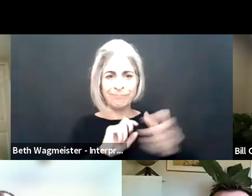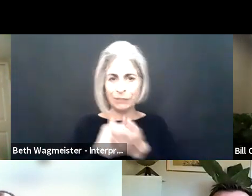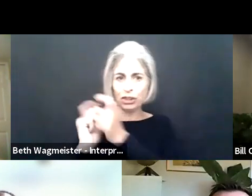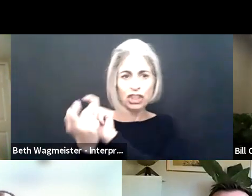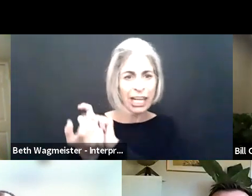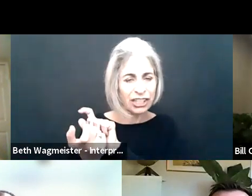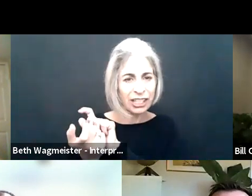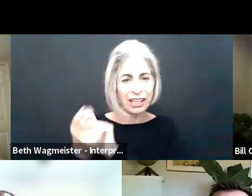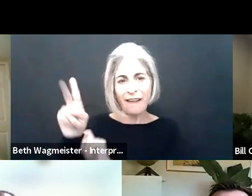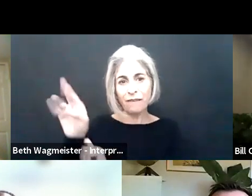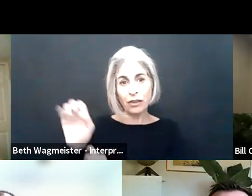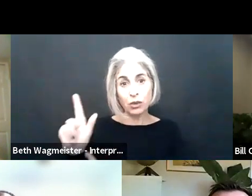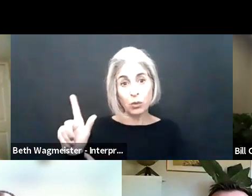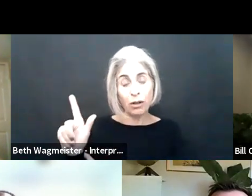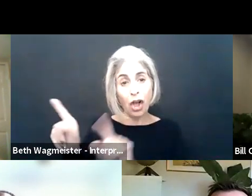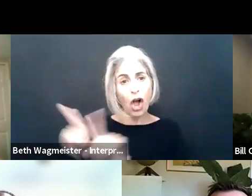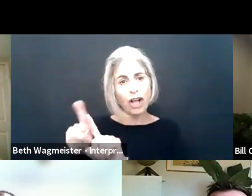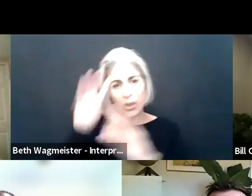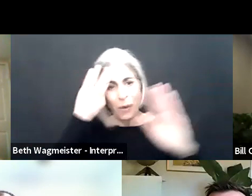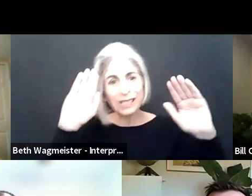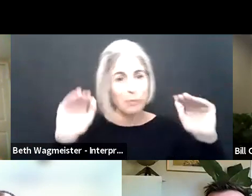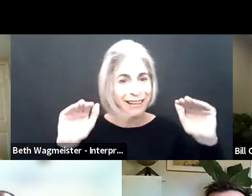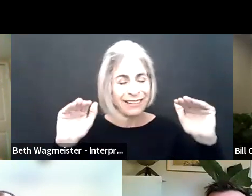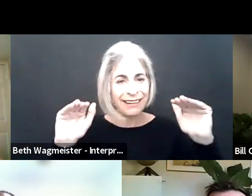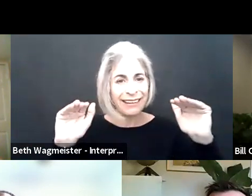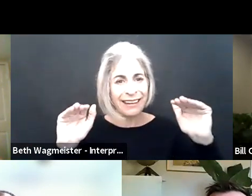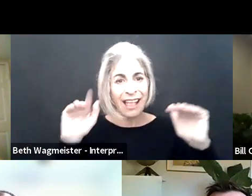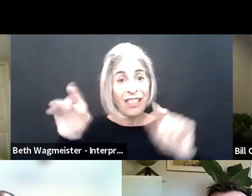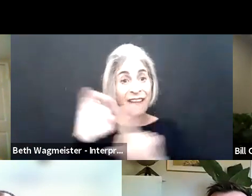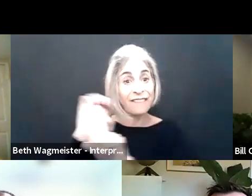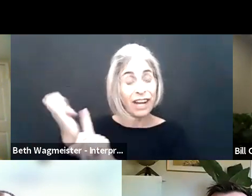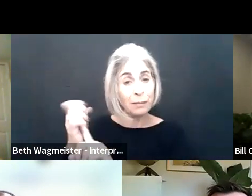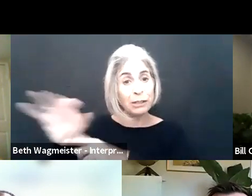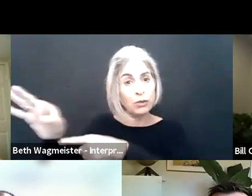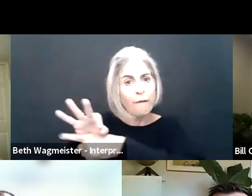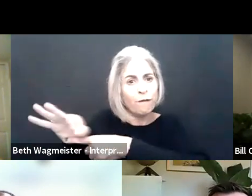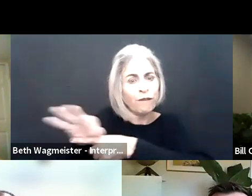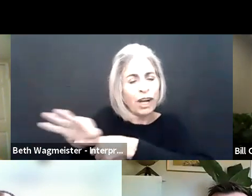But also the idea of how businesses are transitioning into a work setting that's